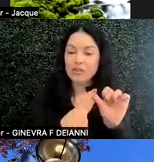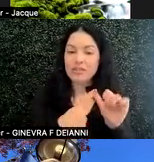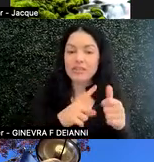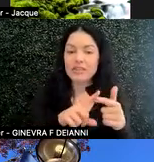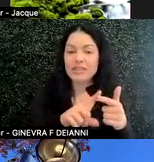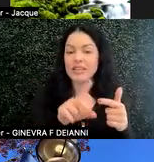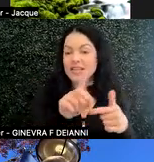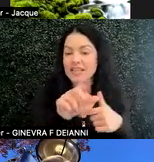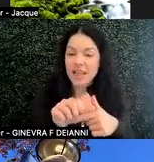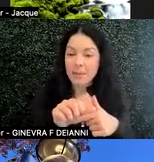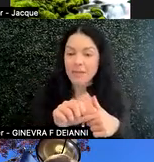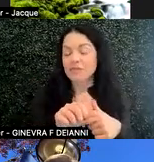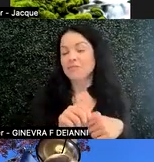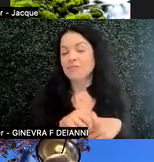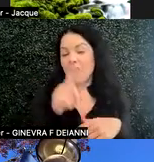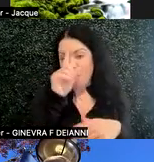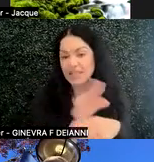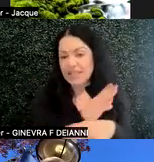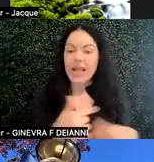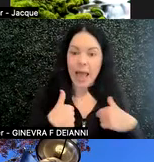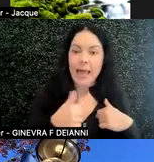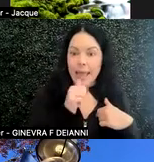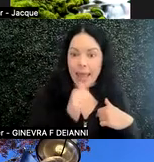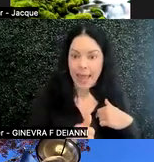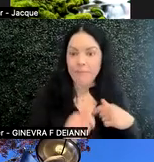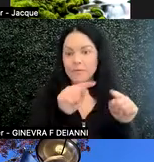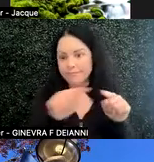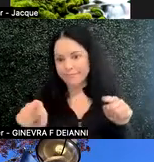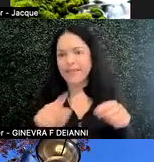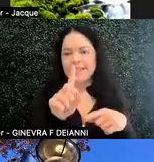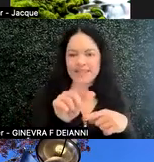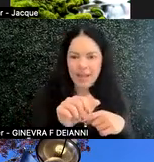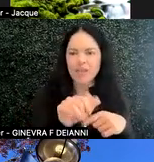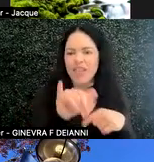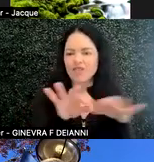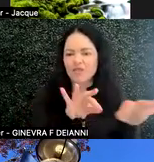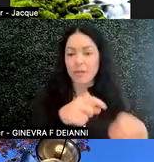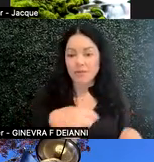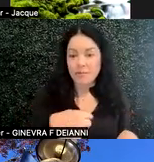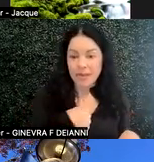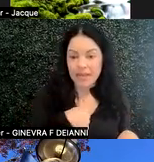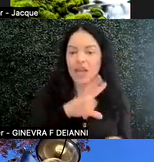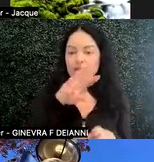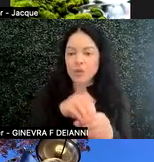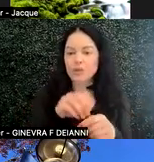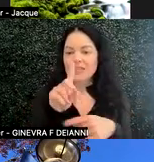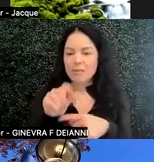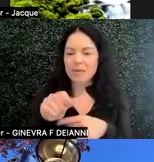I am disabled. I am autistic. And that describes me. It includes disability as part of the person